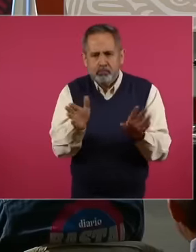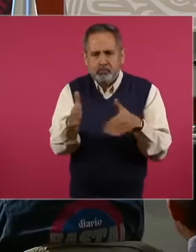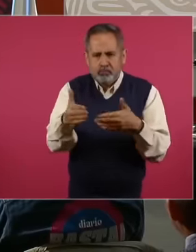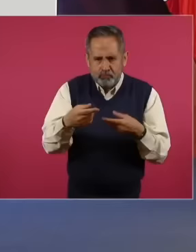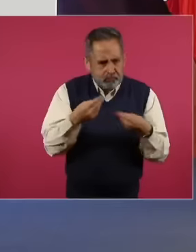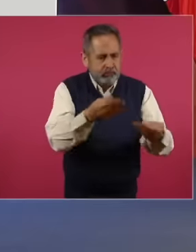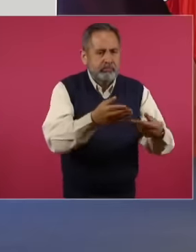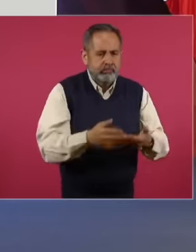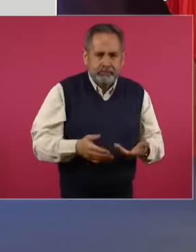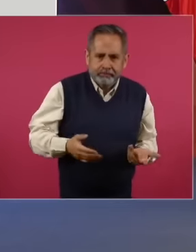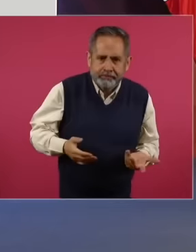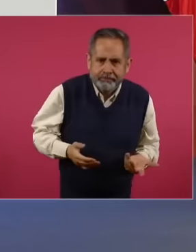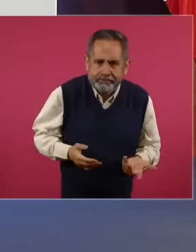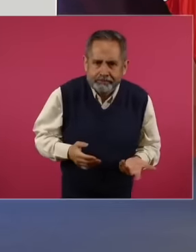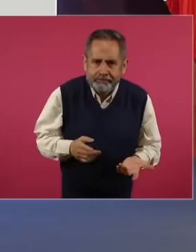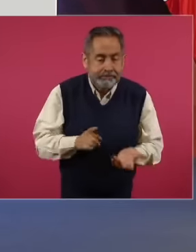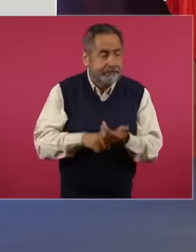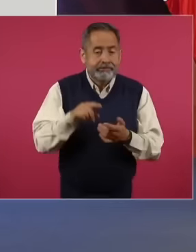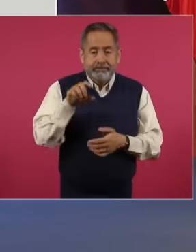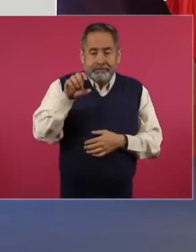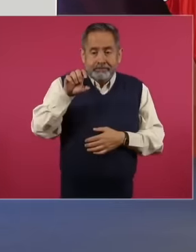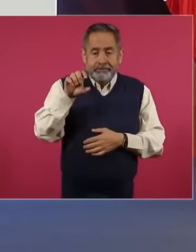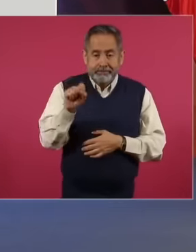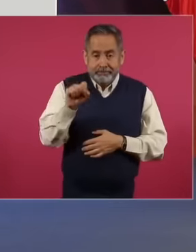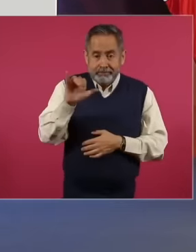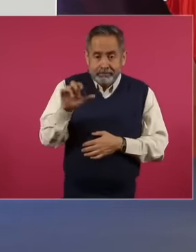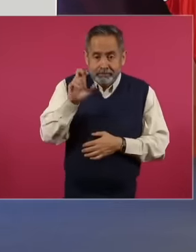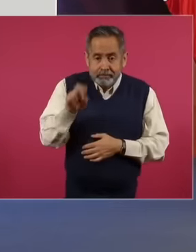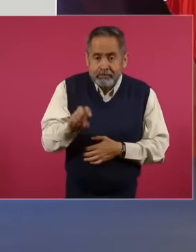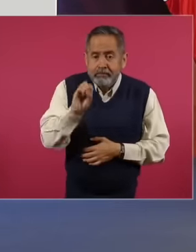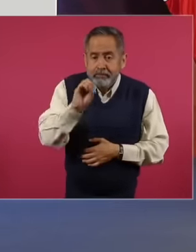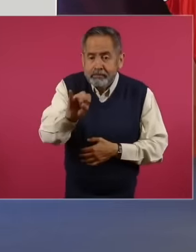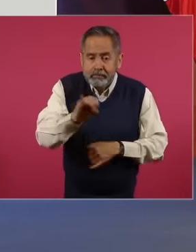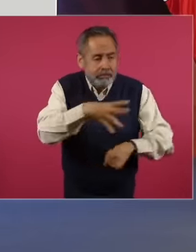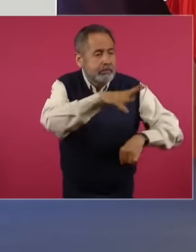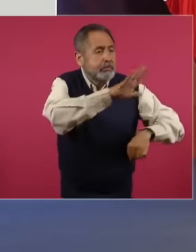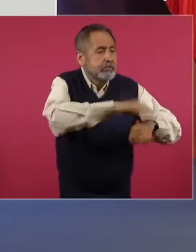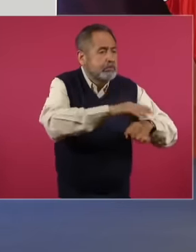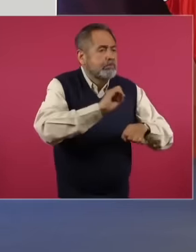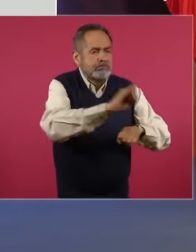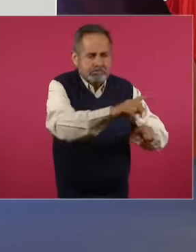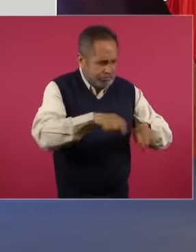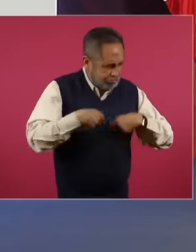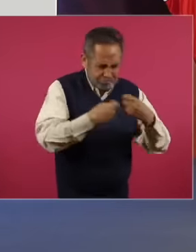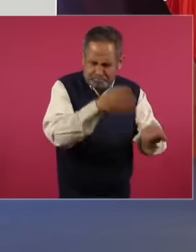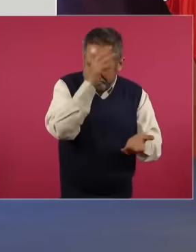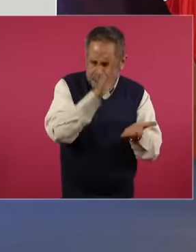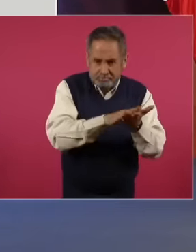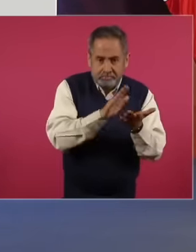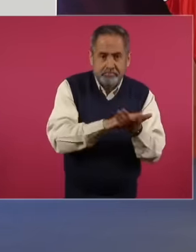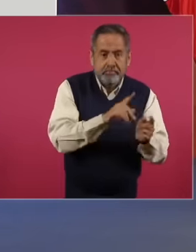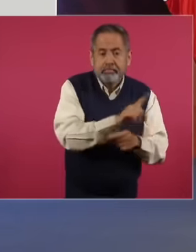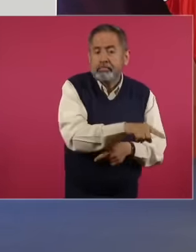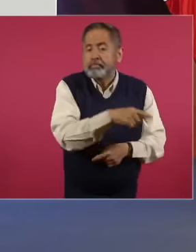court validated this reform that reform and rejected a